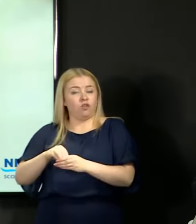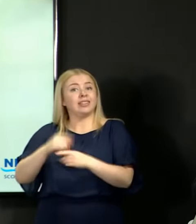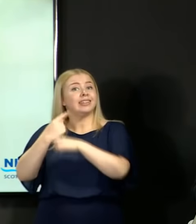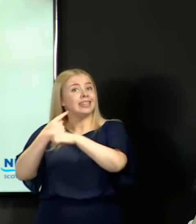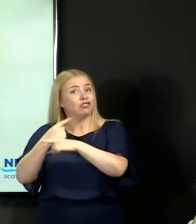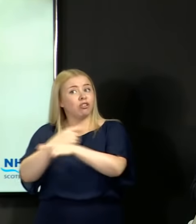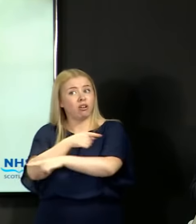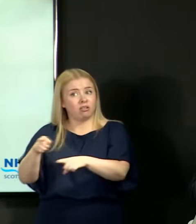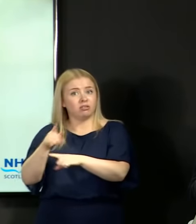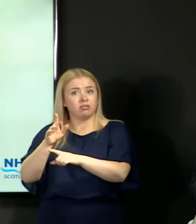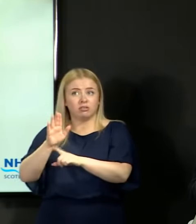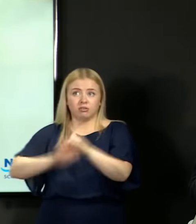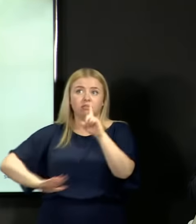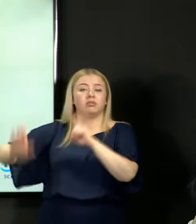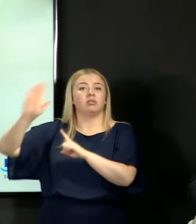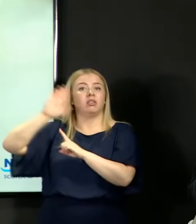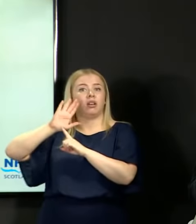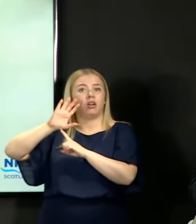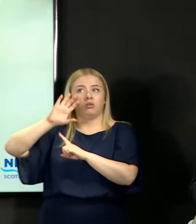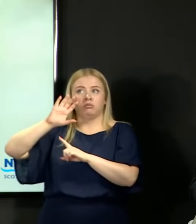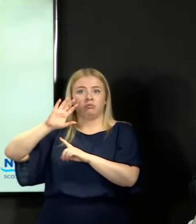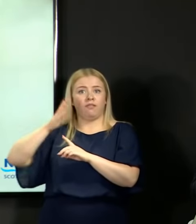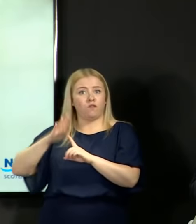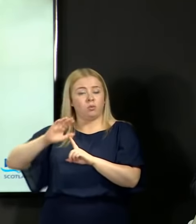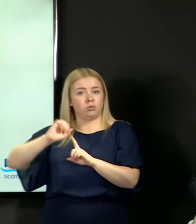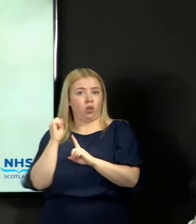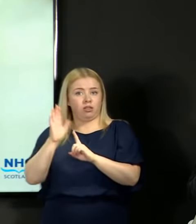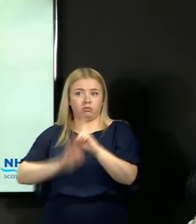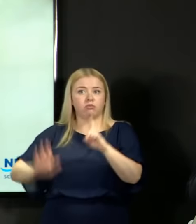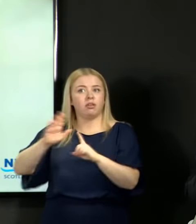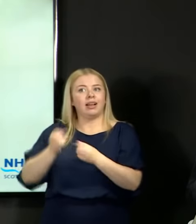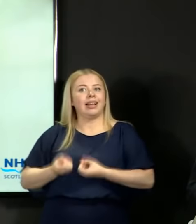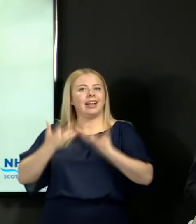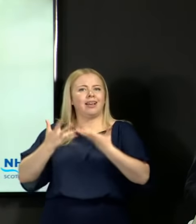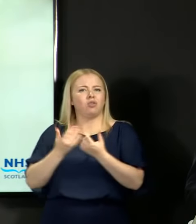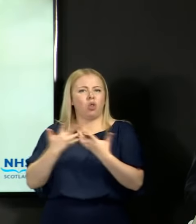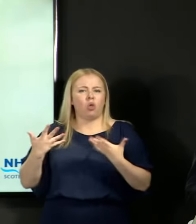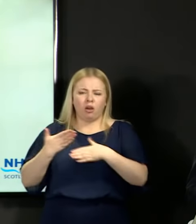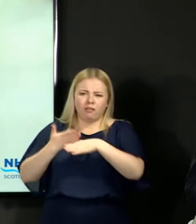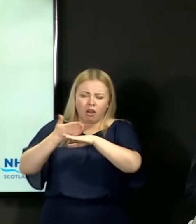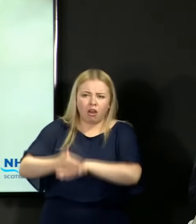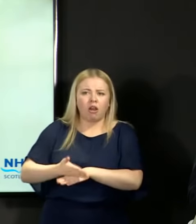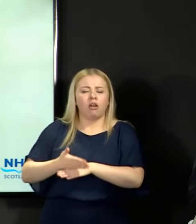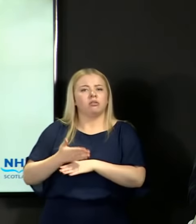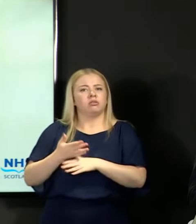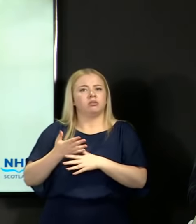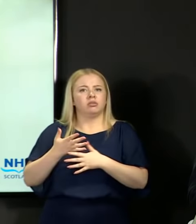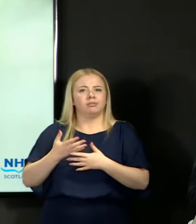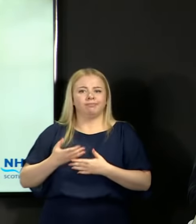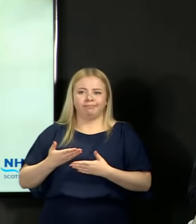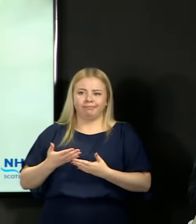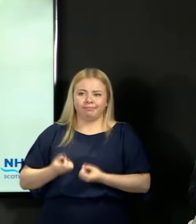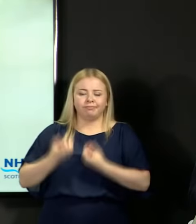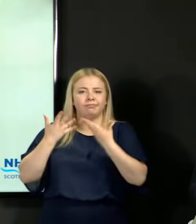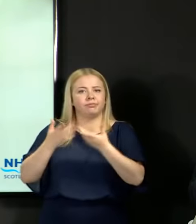contributing a huge amount of their time and energy to supporting our national examination system within Scotland.